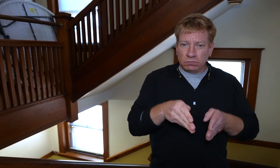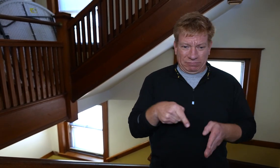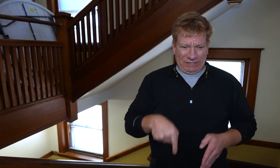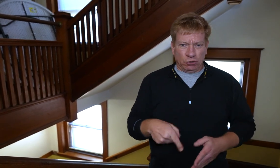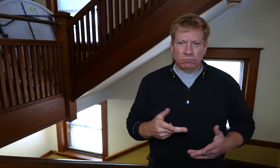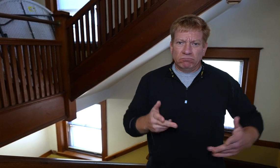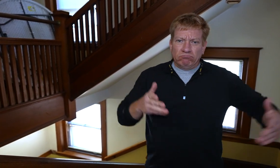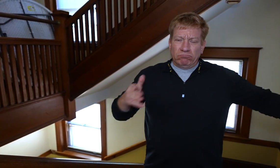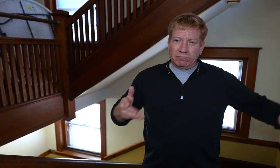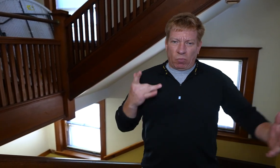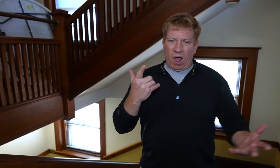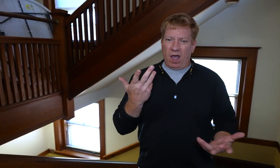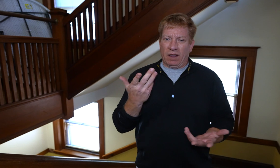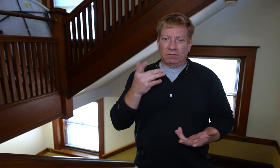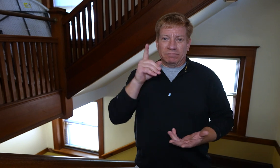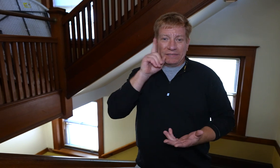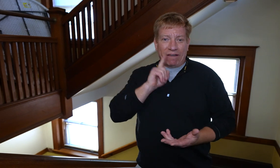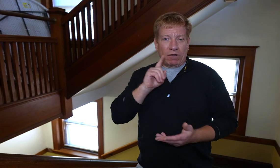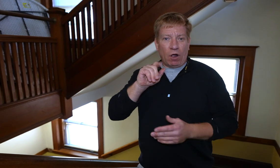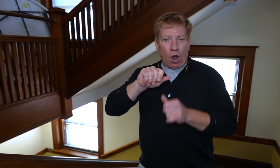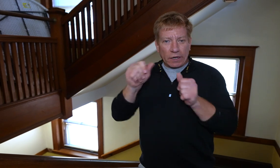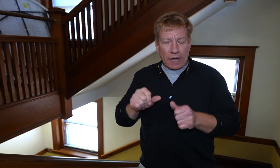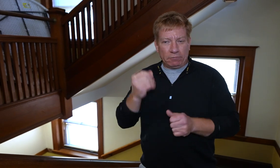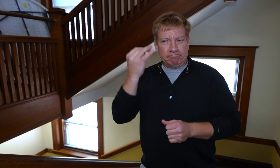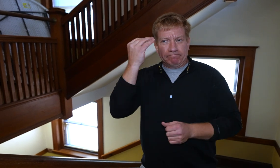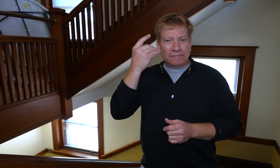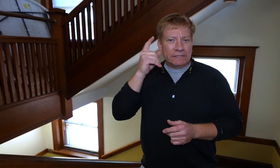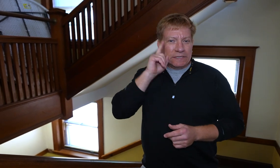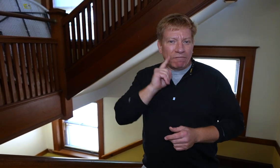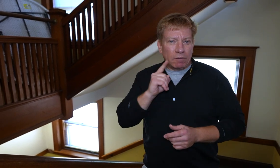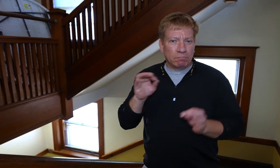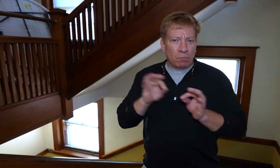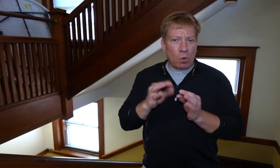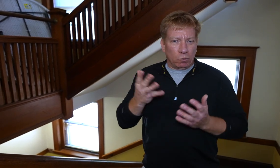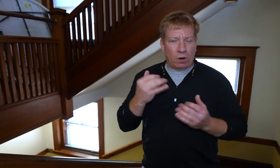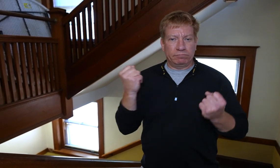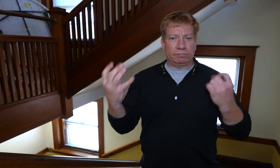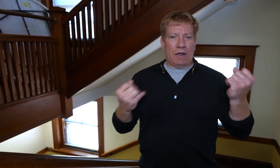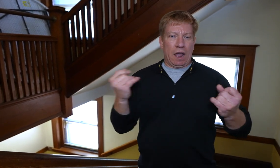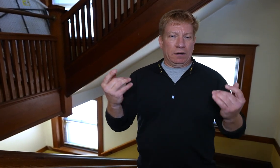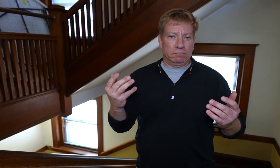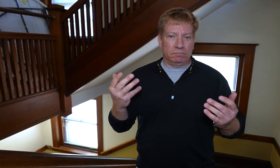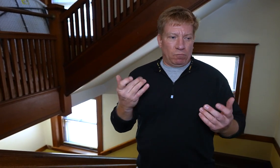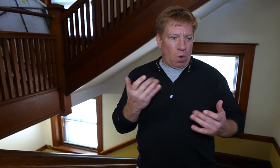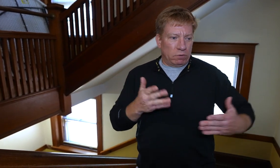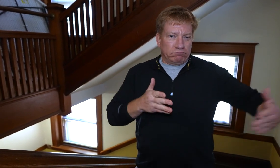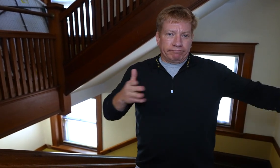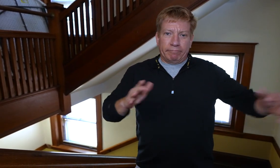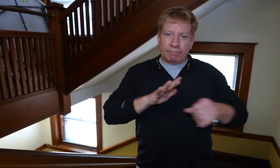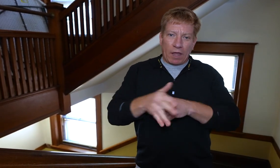But here, they’re much wider because the Deaf architect knew that Deaf people needed that signing space. He wanted to make sure there was